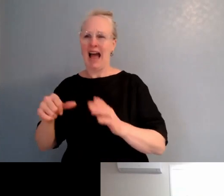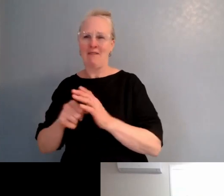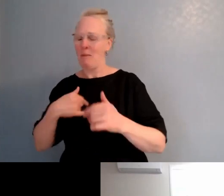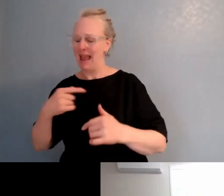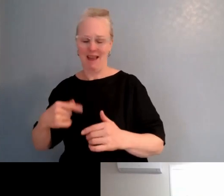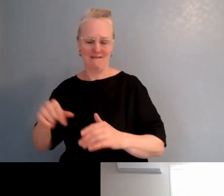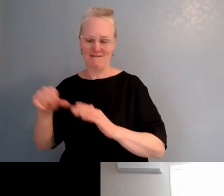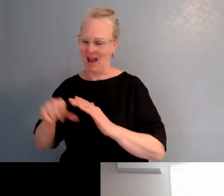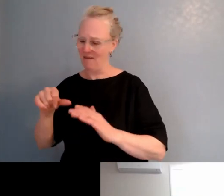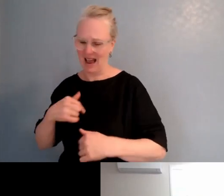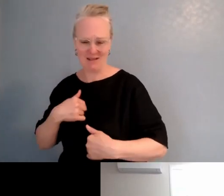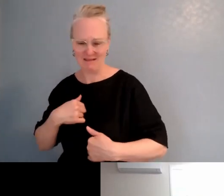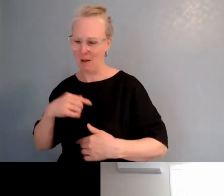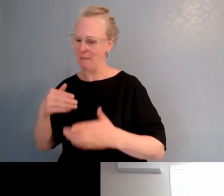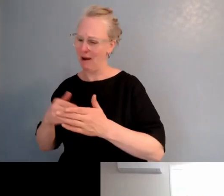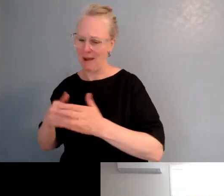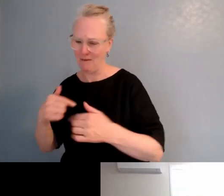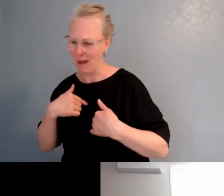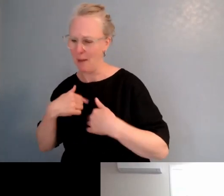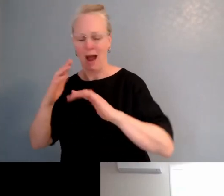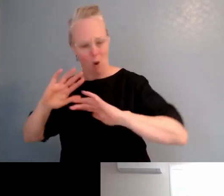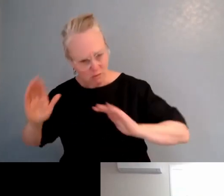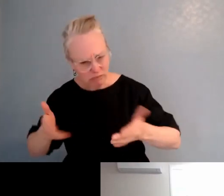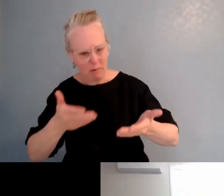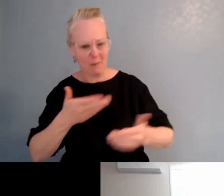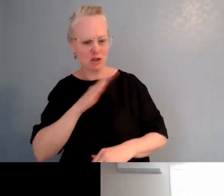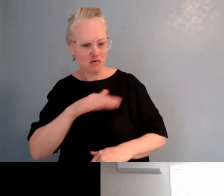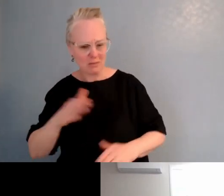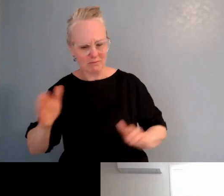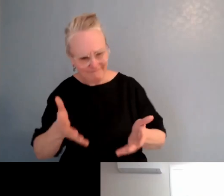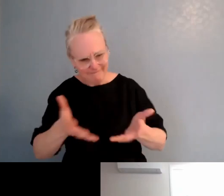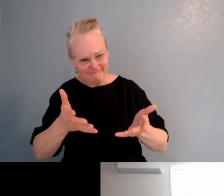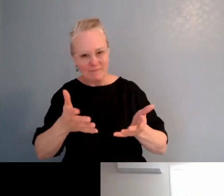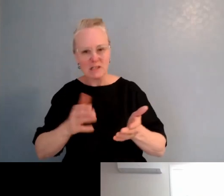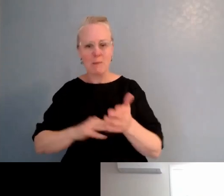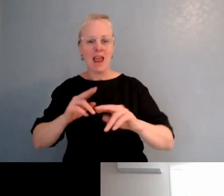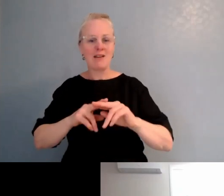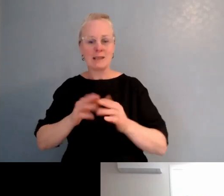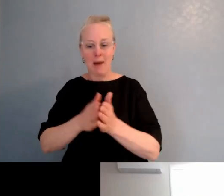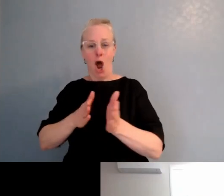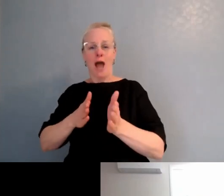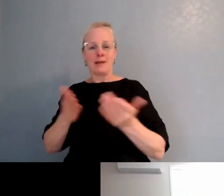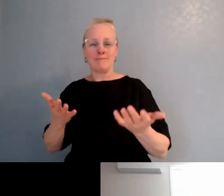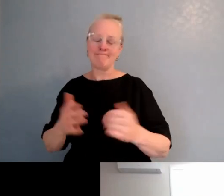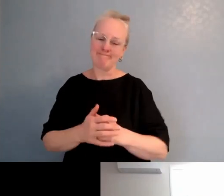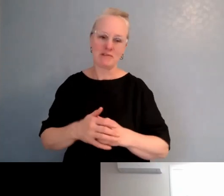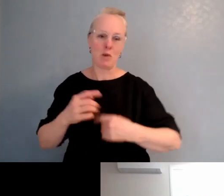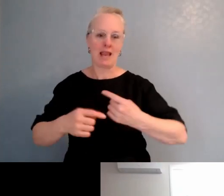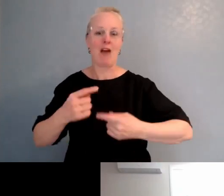That is something that we have done and will continue to do. But also, I guess I've seen that happen with tamariki.